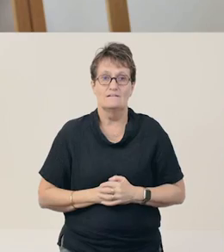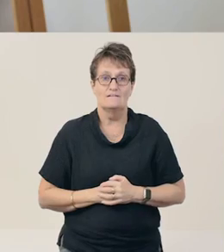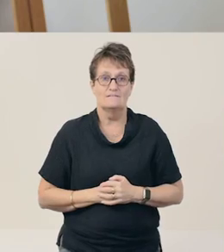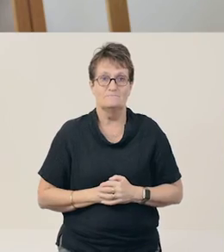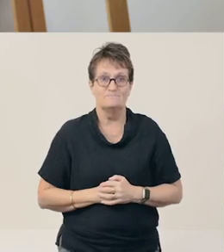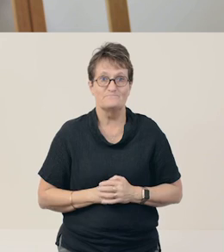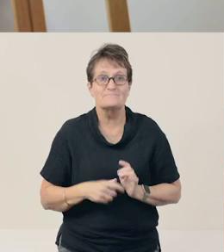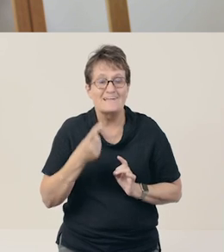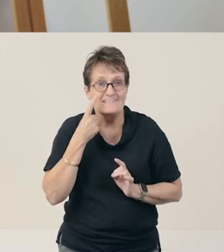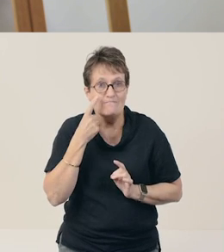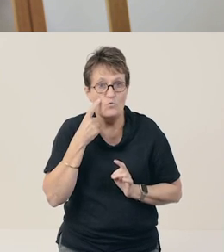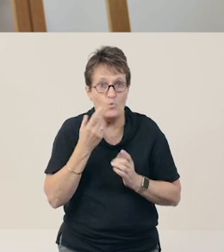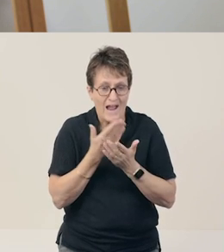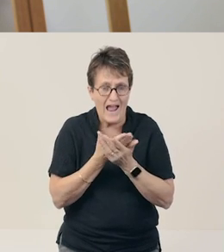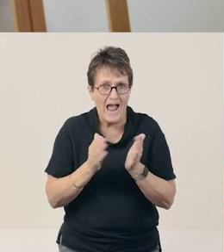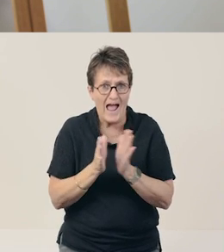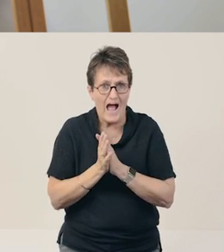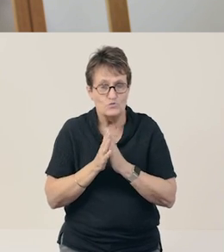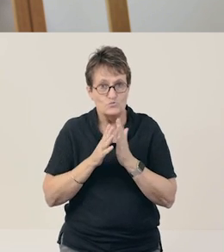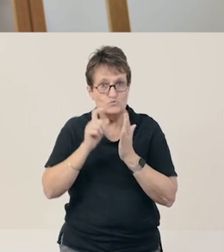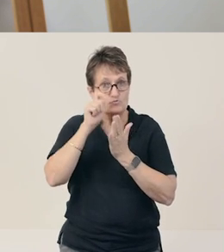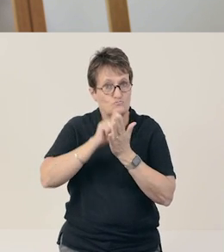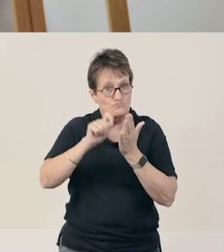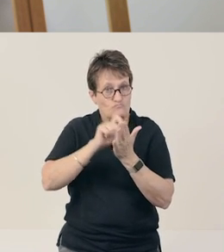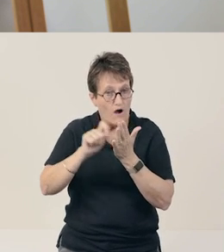Let's now look at the learning object Write On,